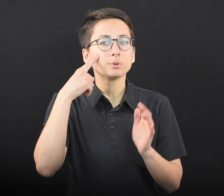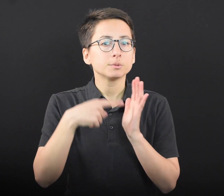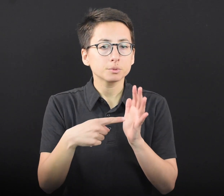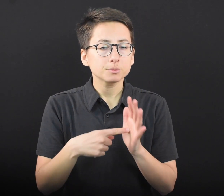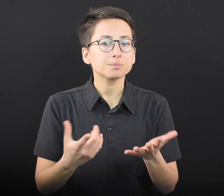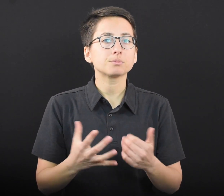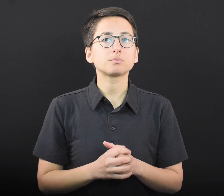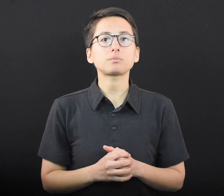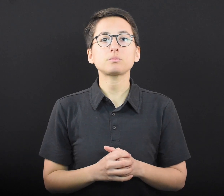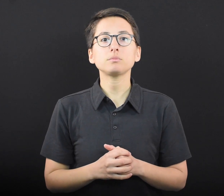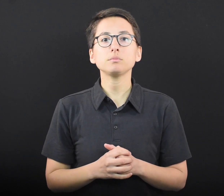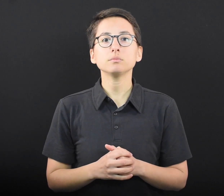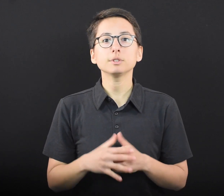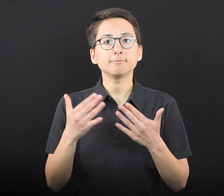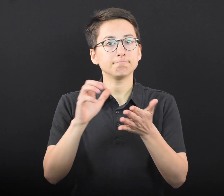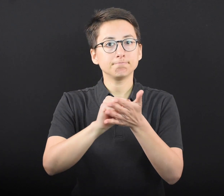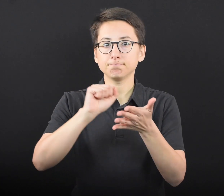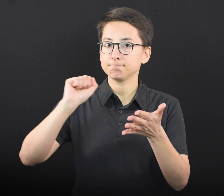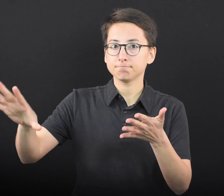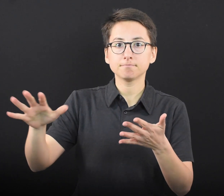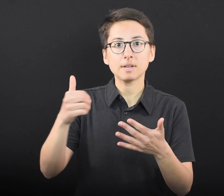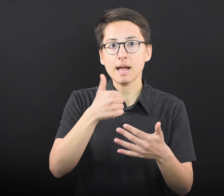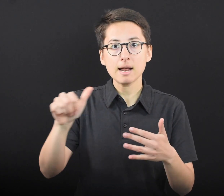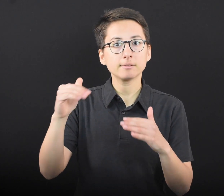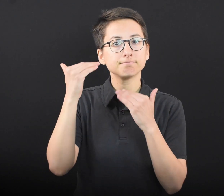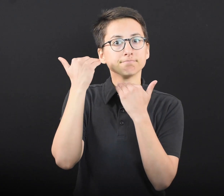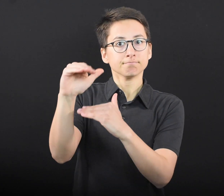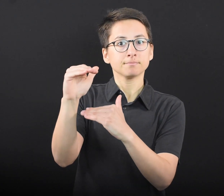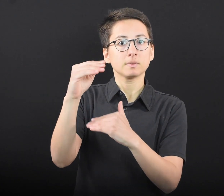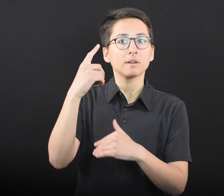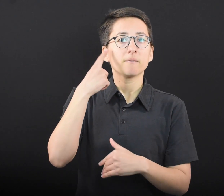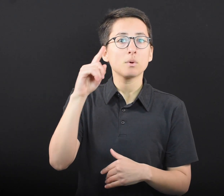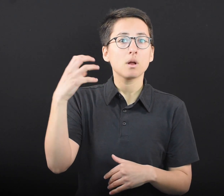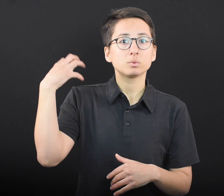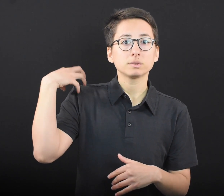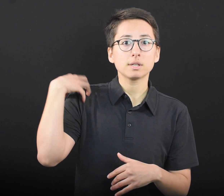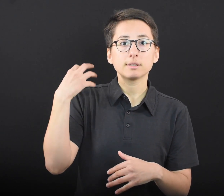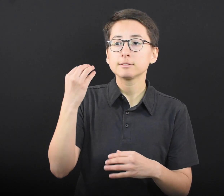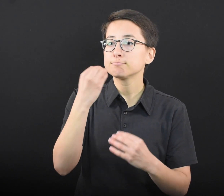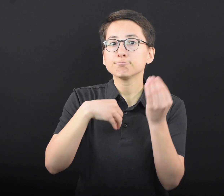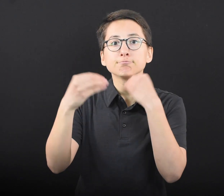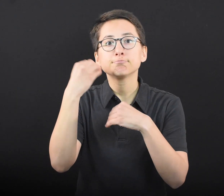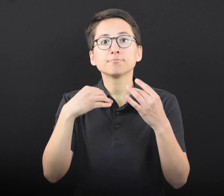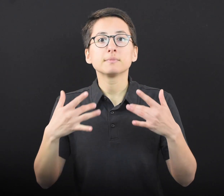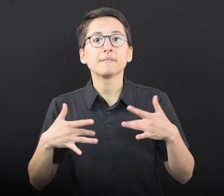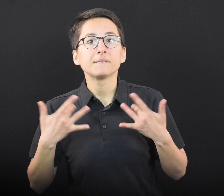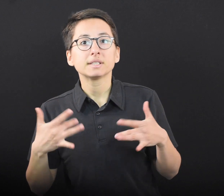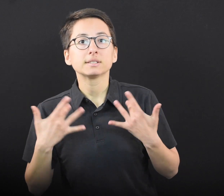• Removes limits for outdoor dining, events, and other get-togethers,